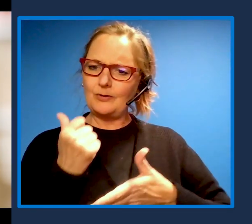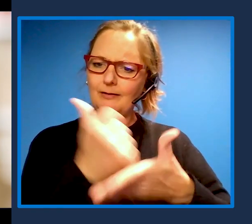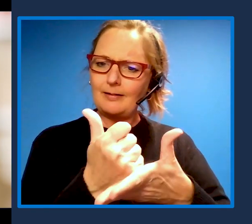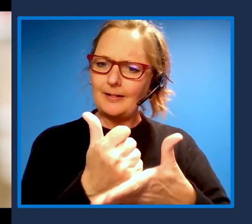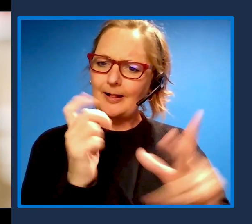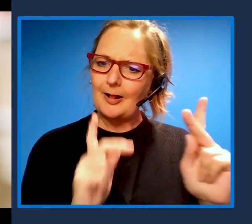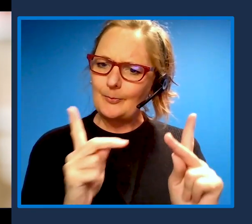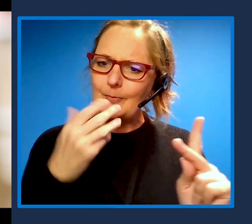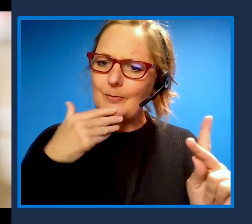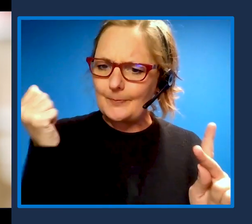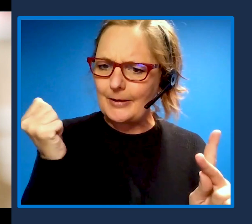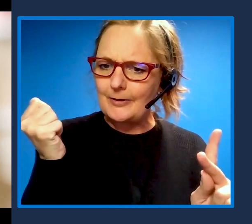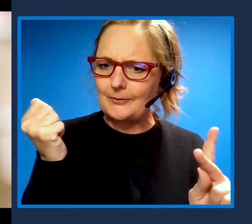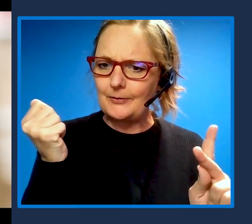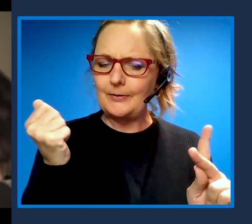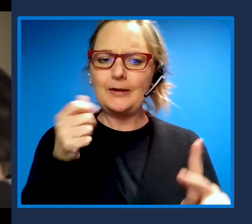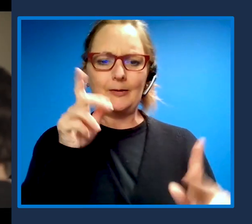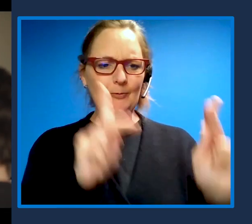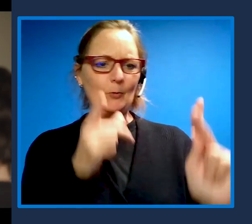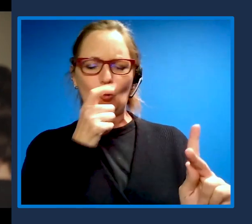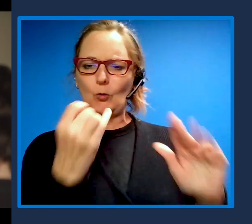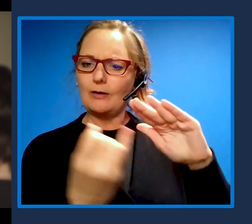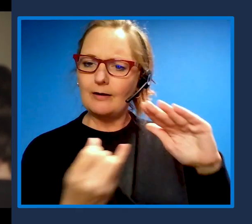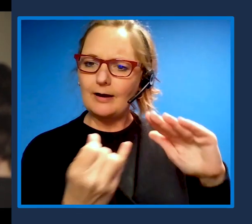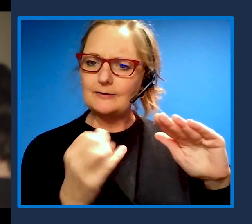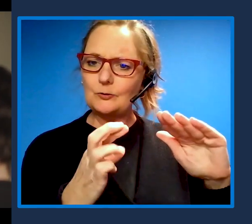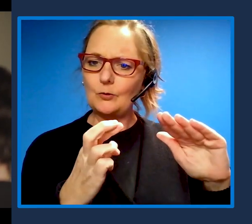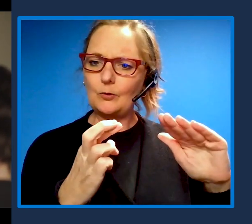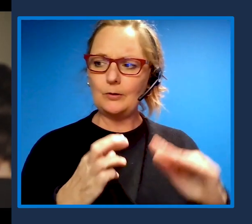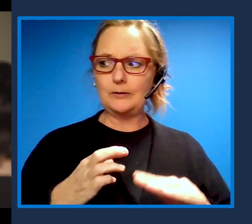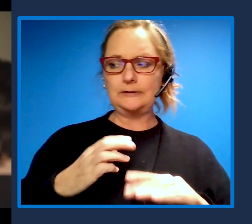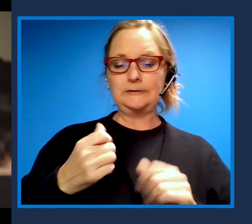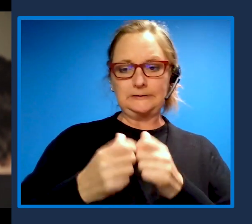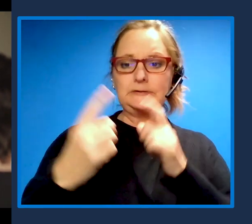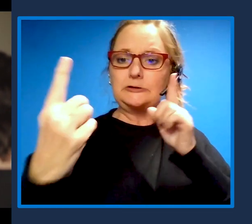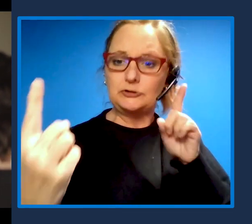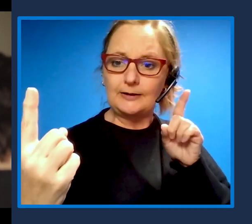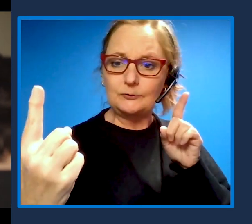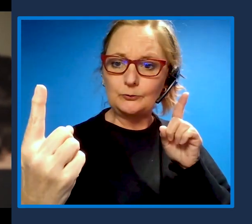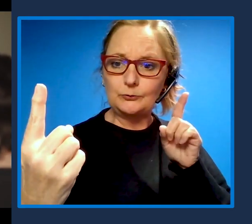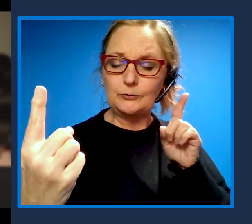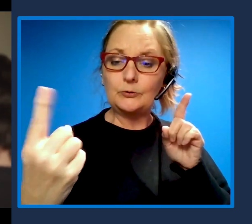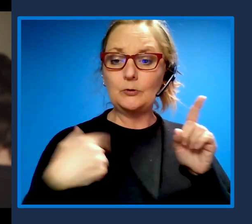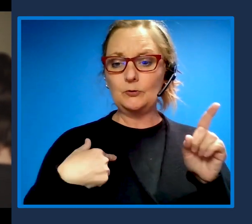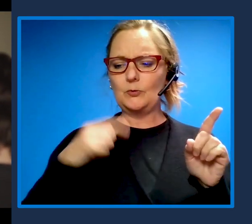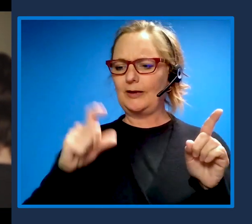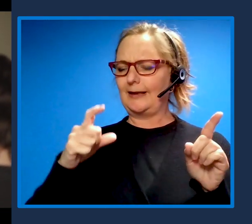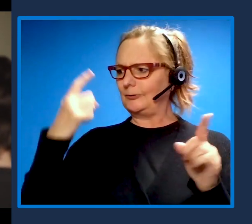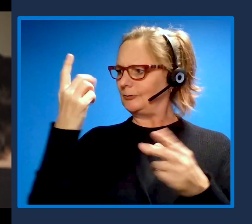be isolating or shielding? It was a matter of quickly establishing what is the best way